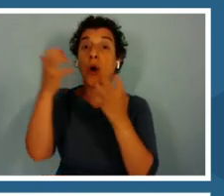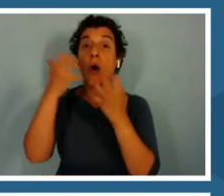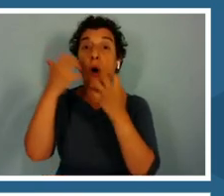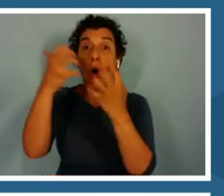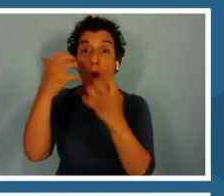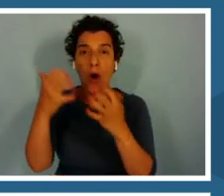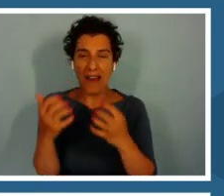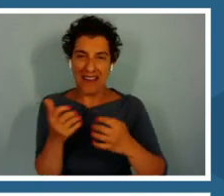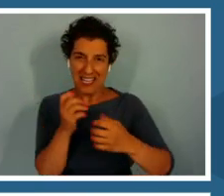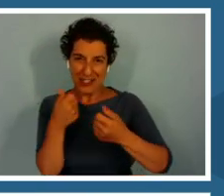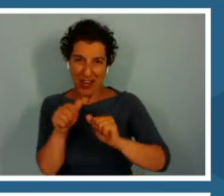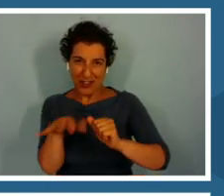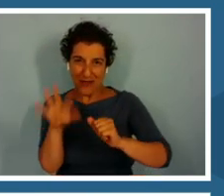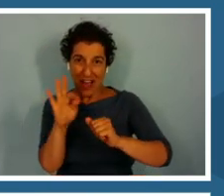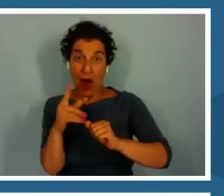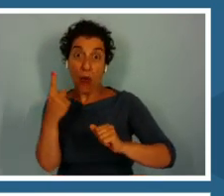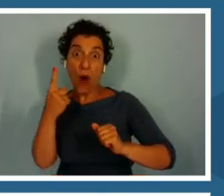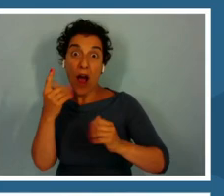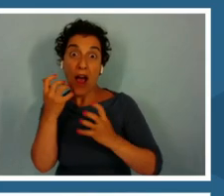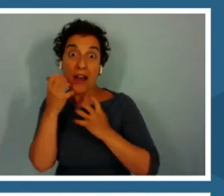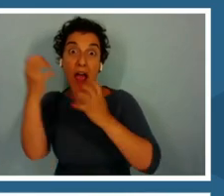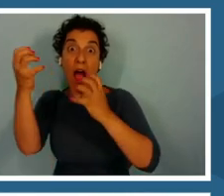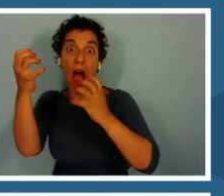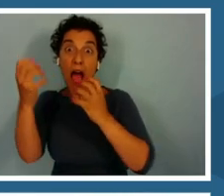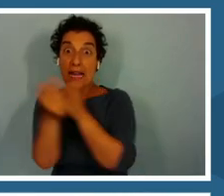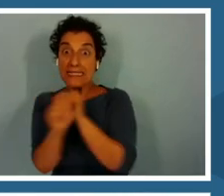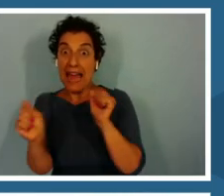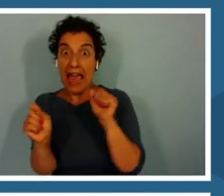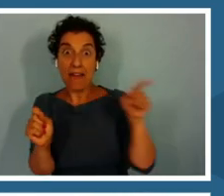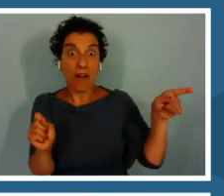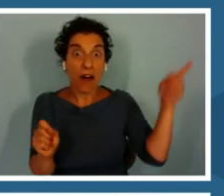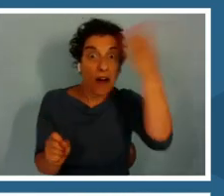A single wine might be safe but it is not going to fill the meter up quickly.